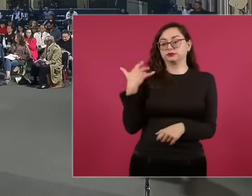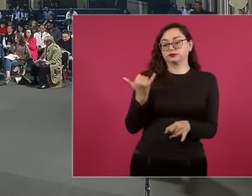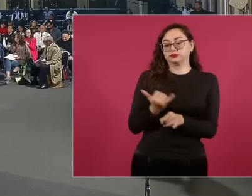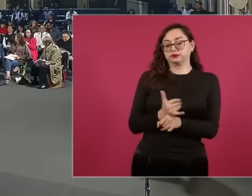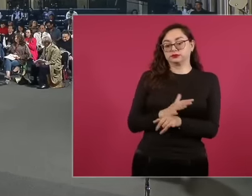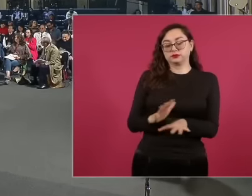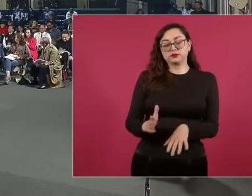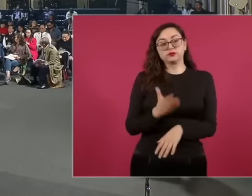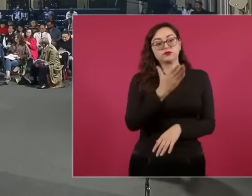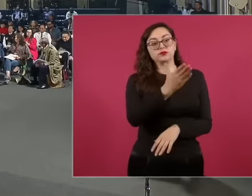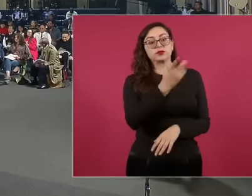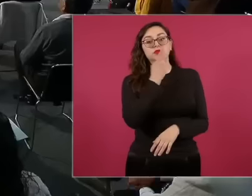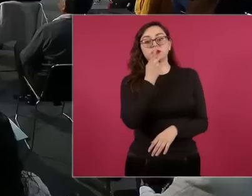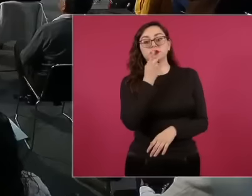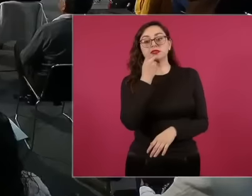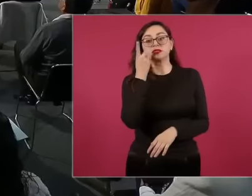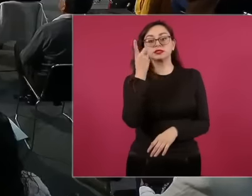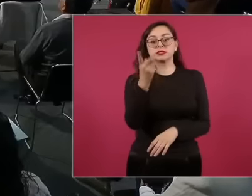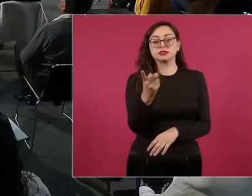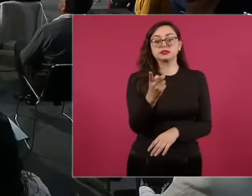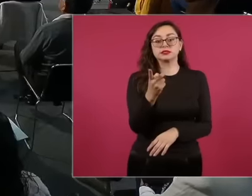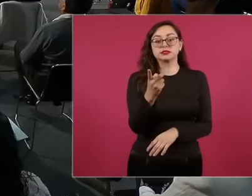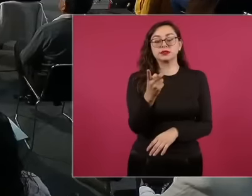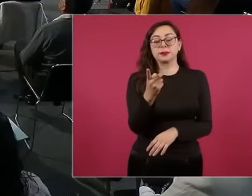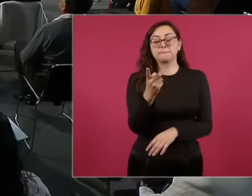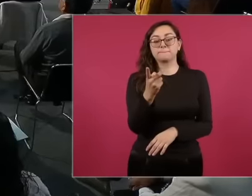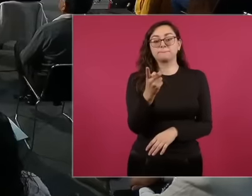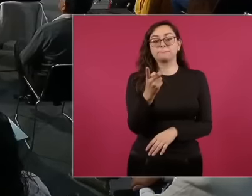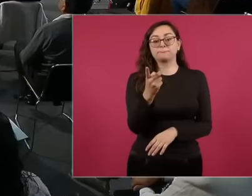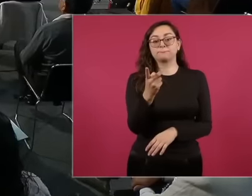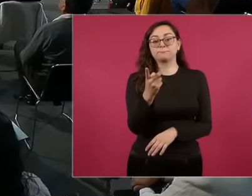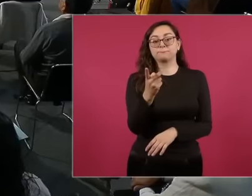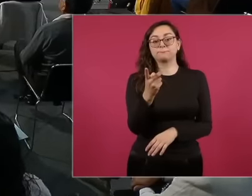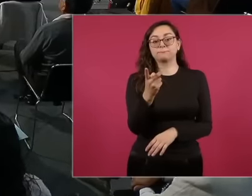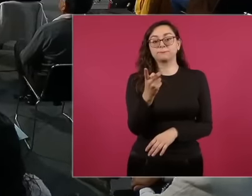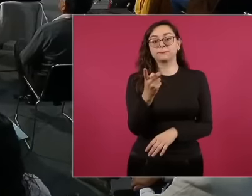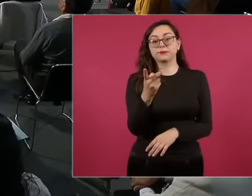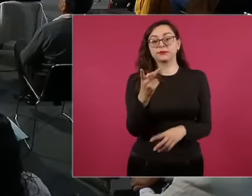one had been fired. That is a precision. No person had been fired,